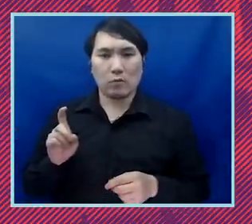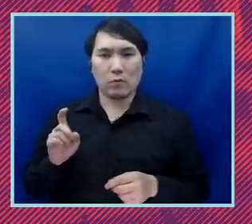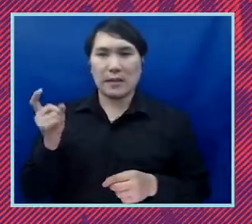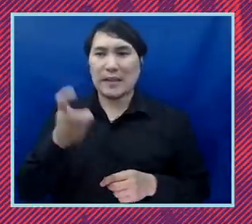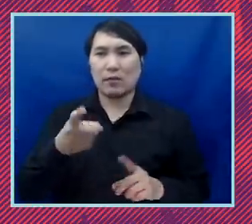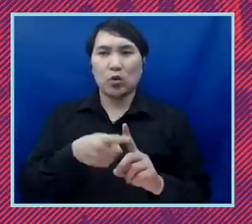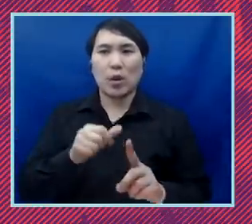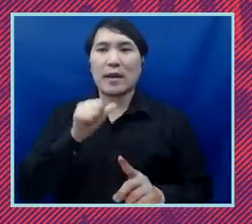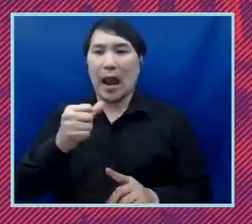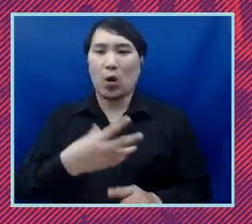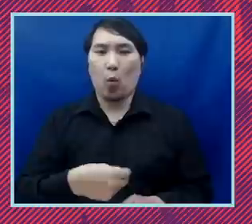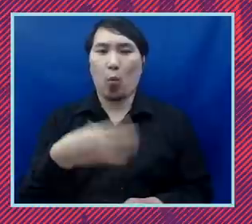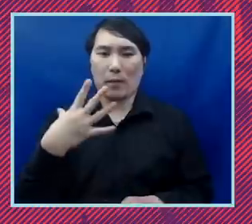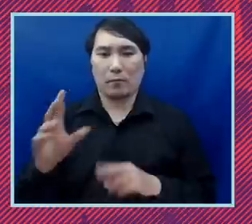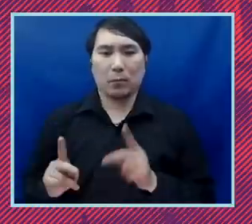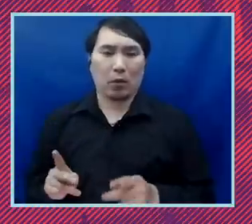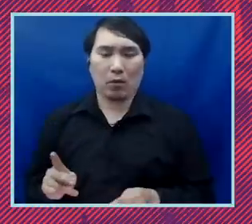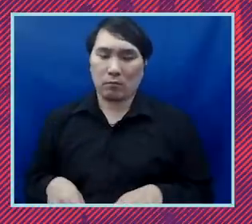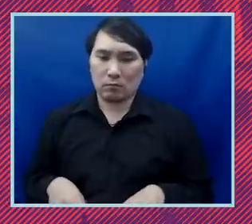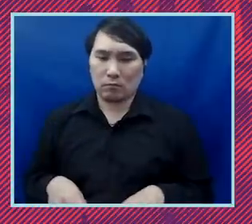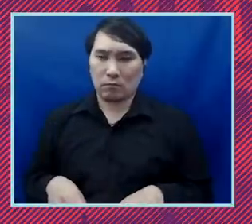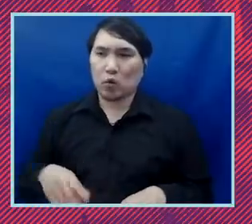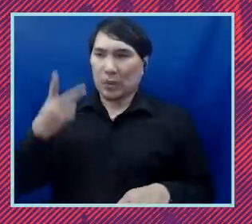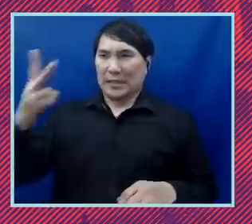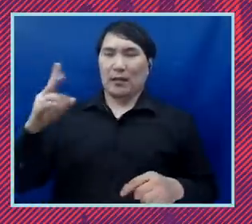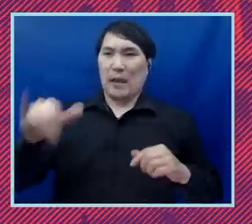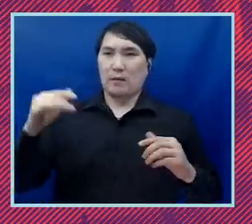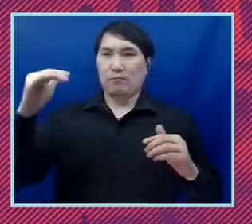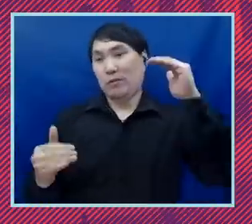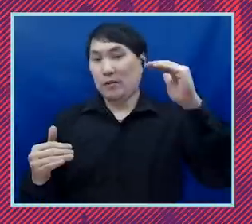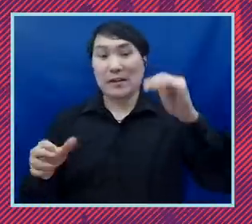saw huge disparities in what was given at the same time in mississippi there were over 3 700